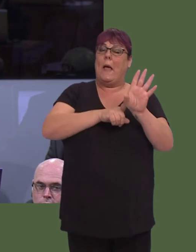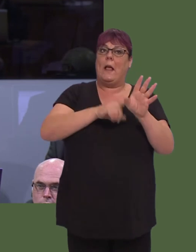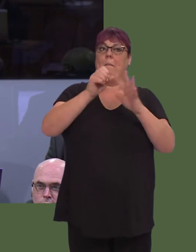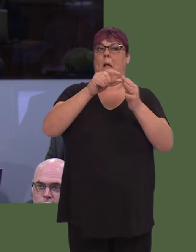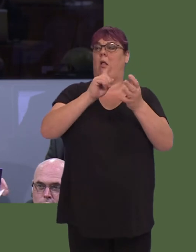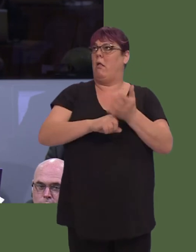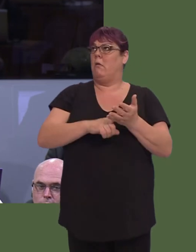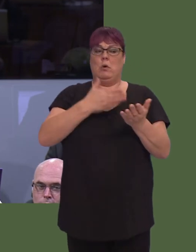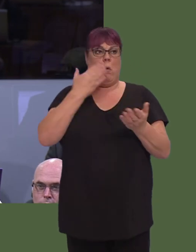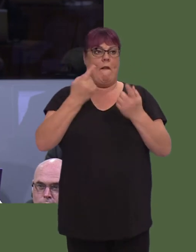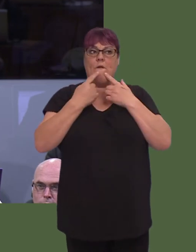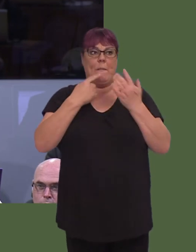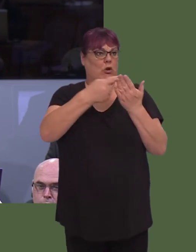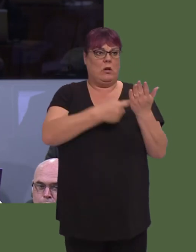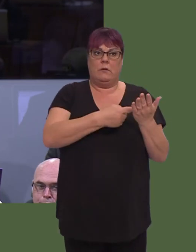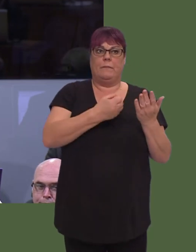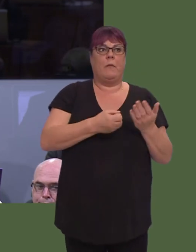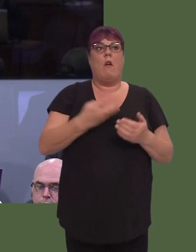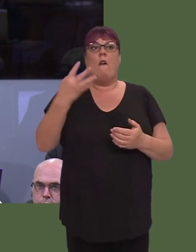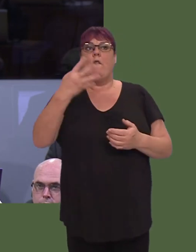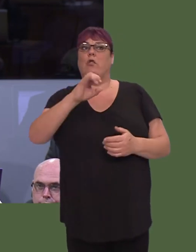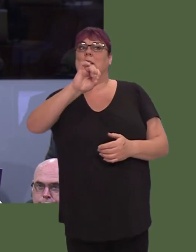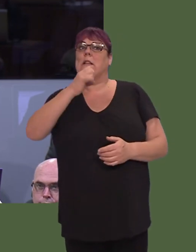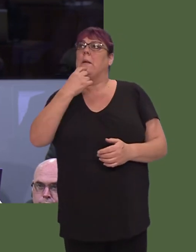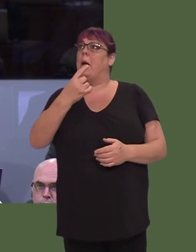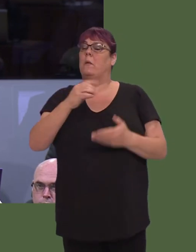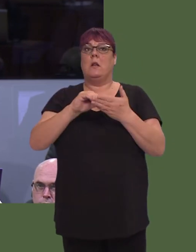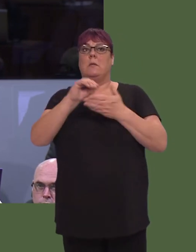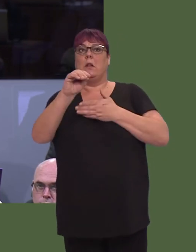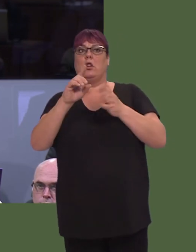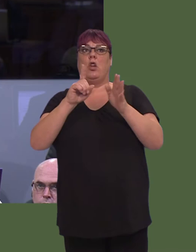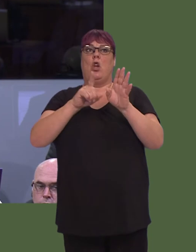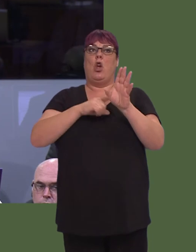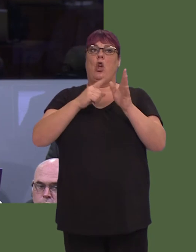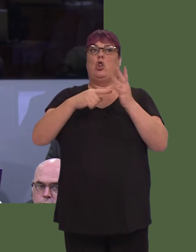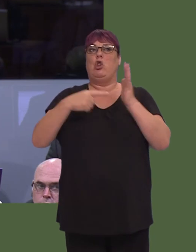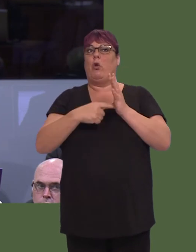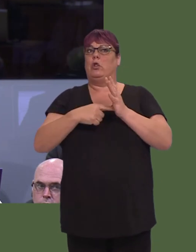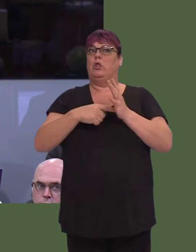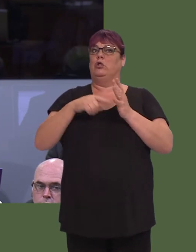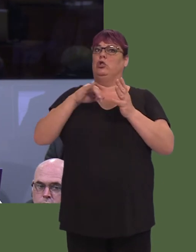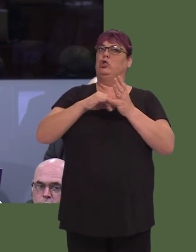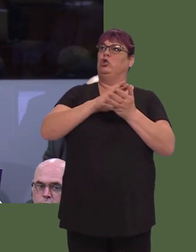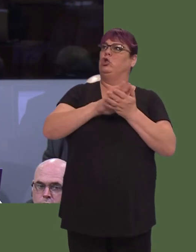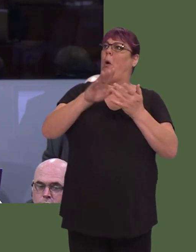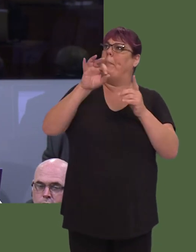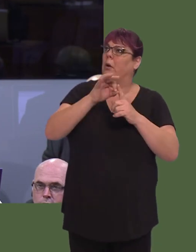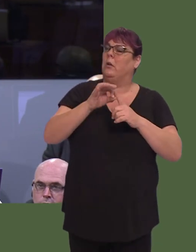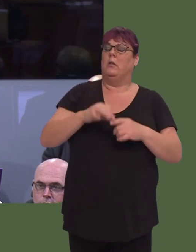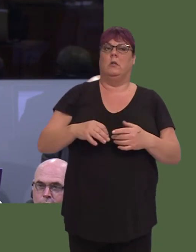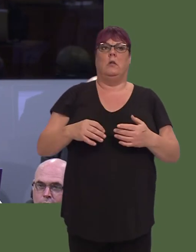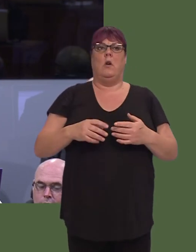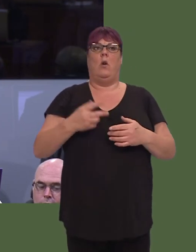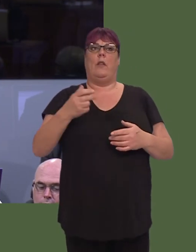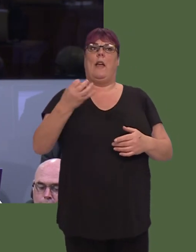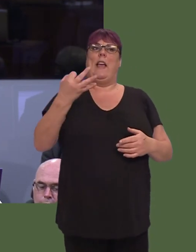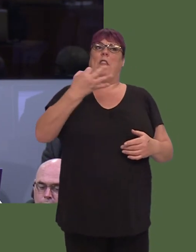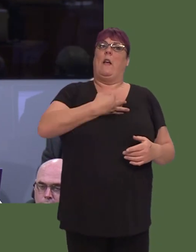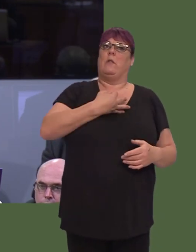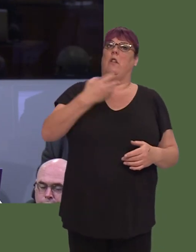Another is £460 spent at yachtshop.co.uk, or the £8,300 spent in one transaction on